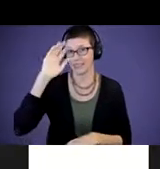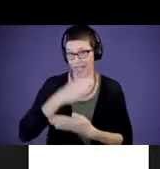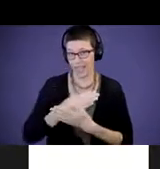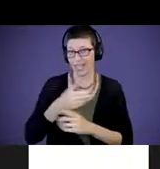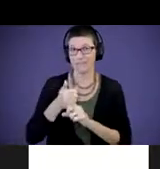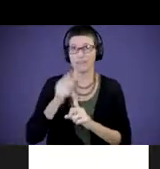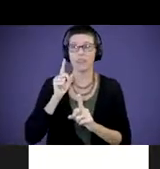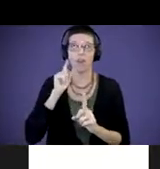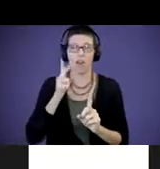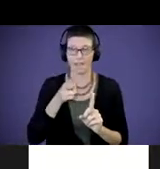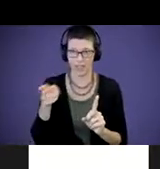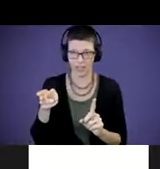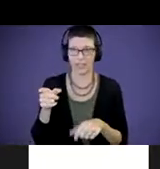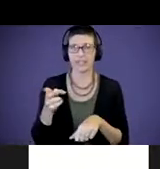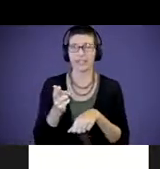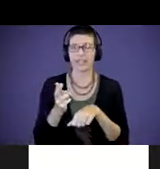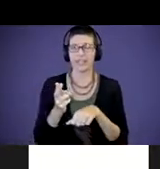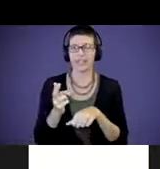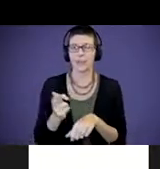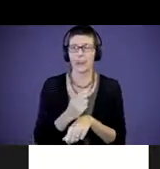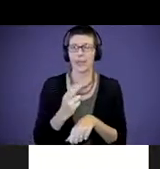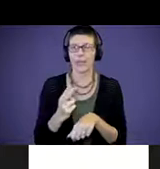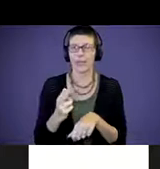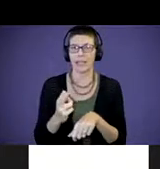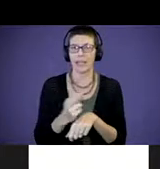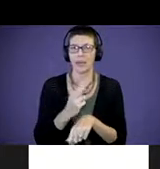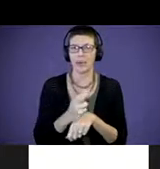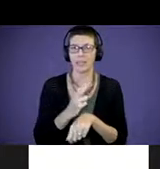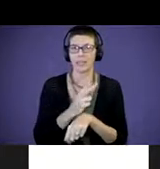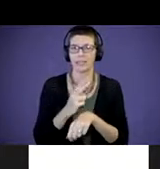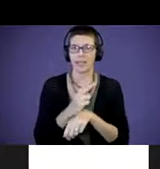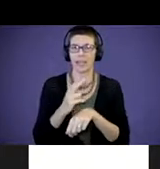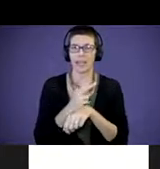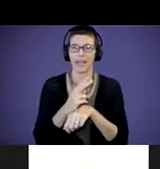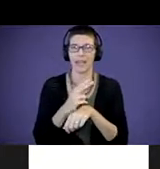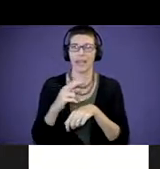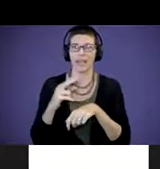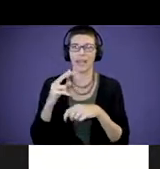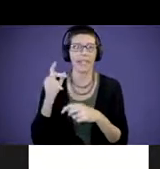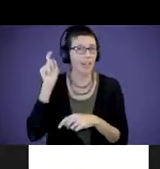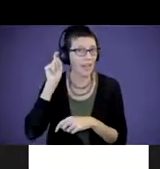He wears a Ponto bone anchor hearing aid, and he's an early intervention now.